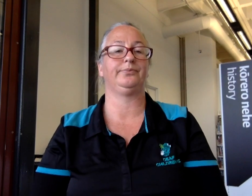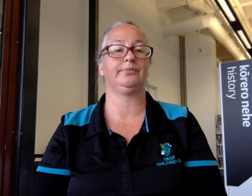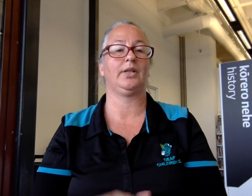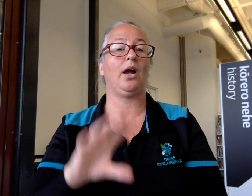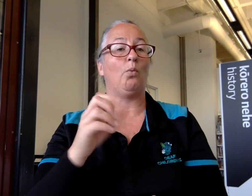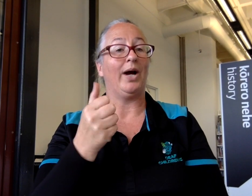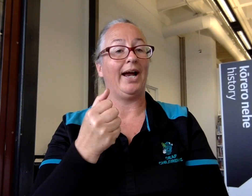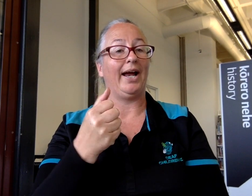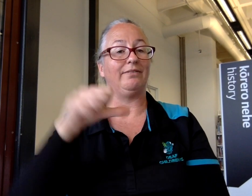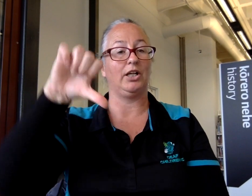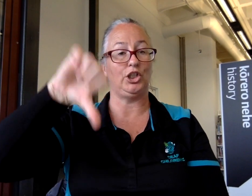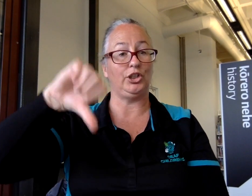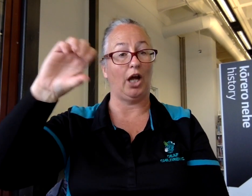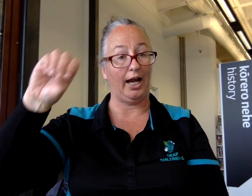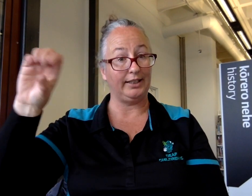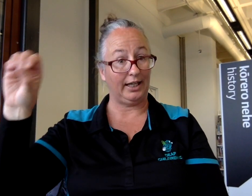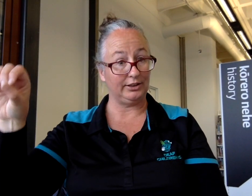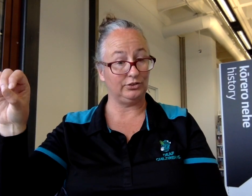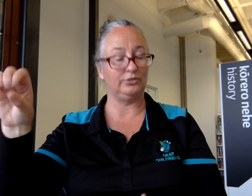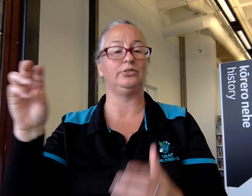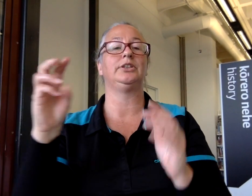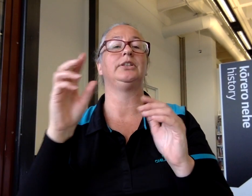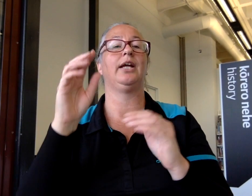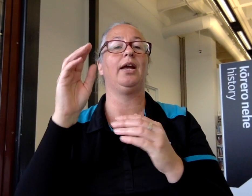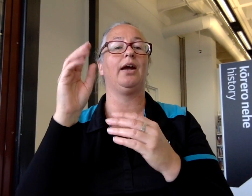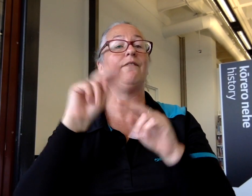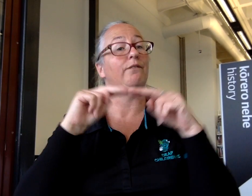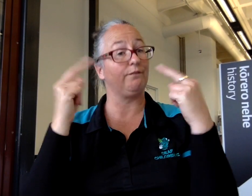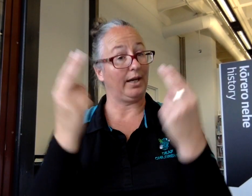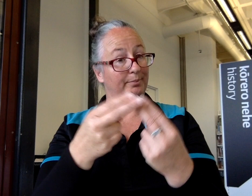We have 900 families on our database.